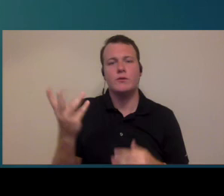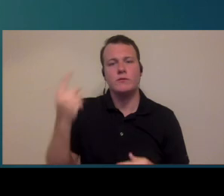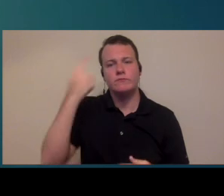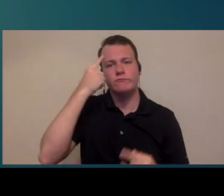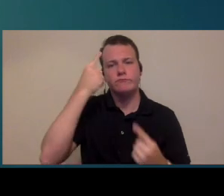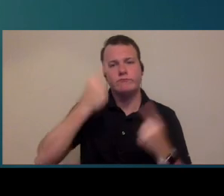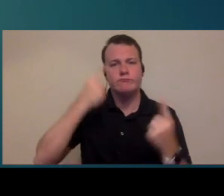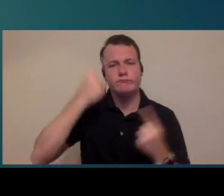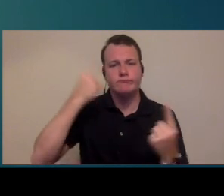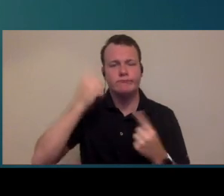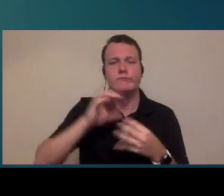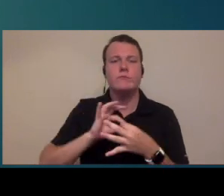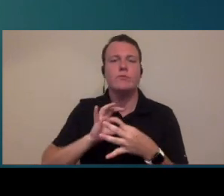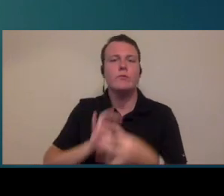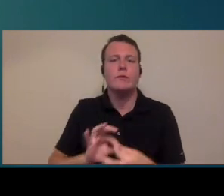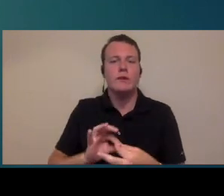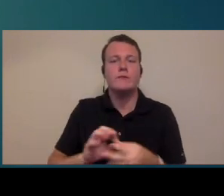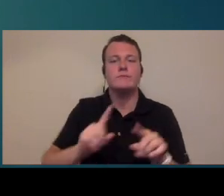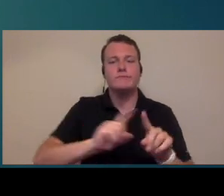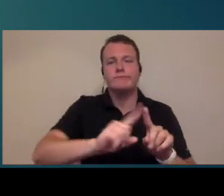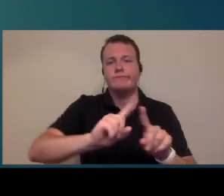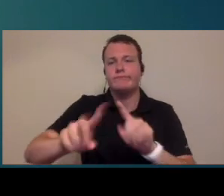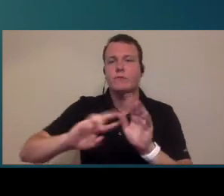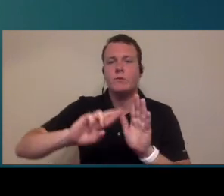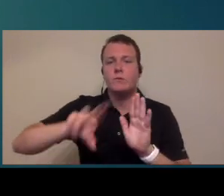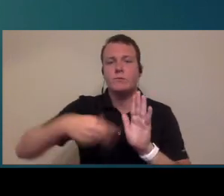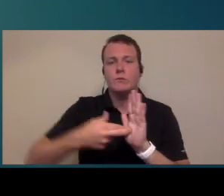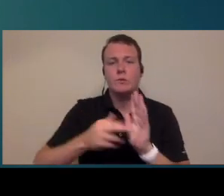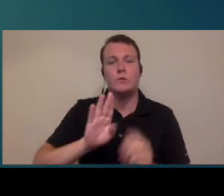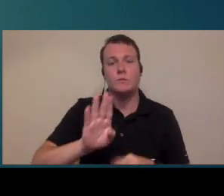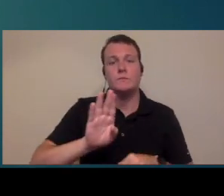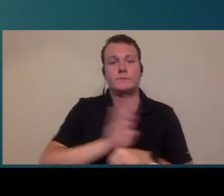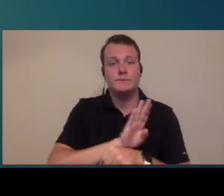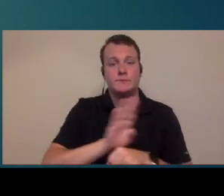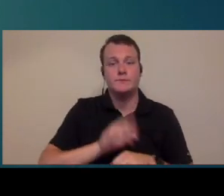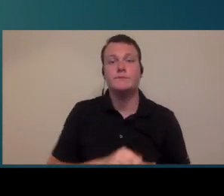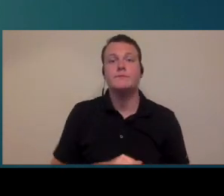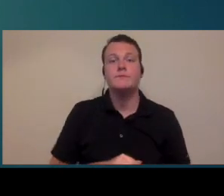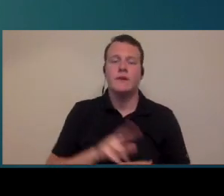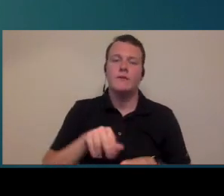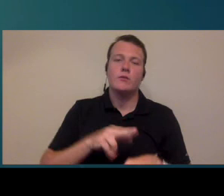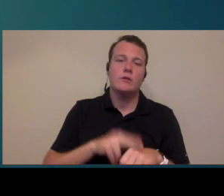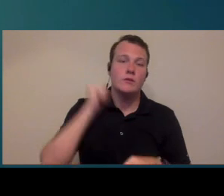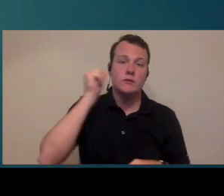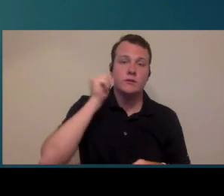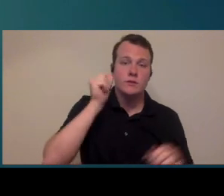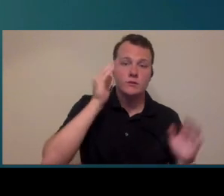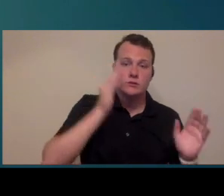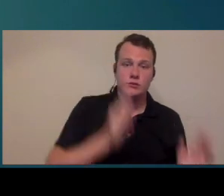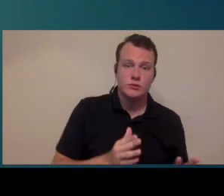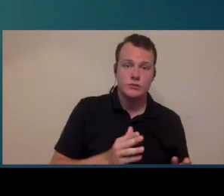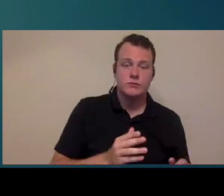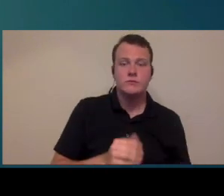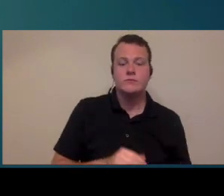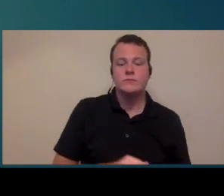the things that you might consider about all of the different types of roles you might have in your practice certainly you're going to have the audiologist or